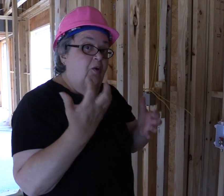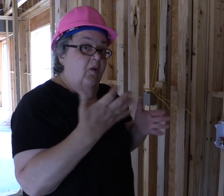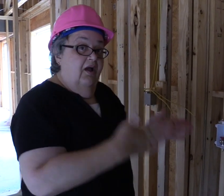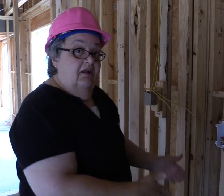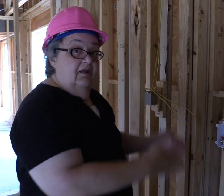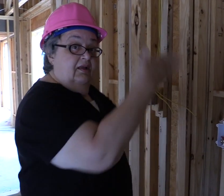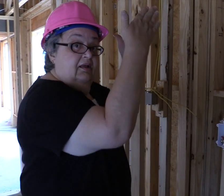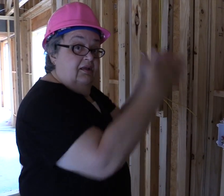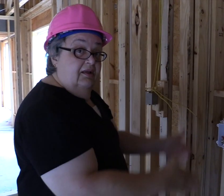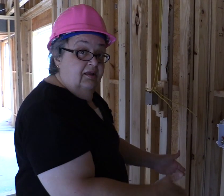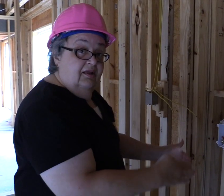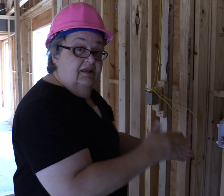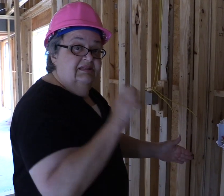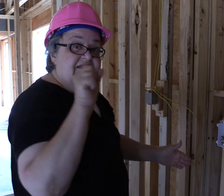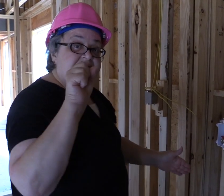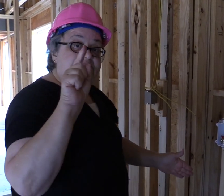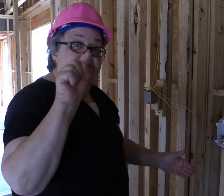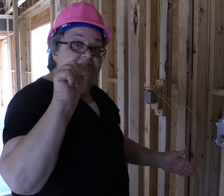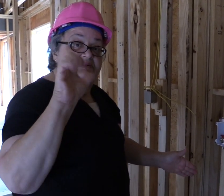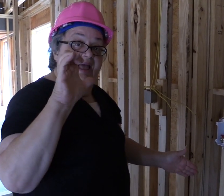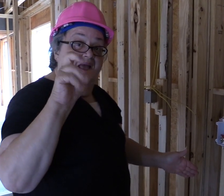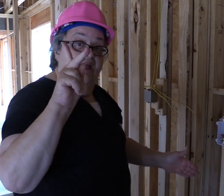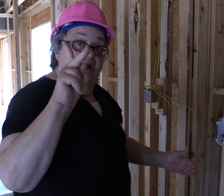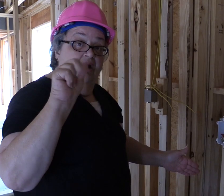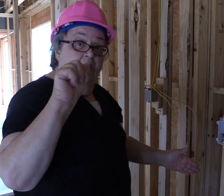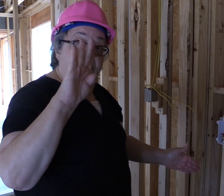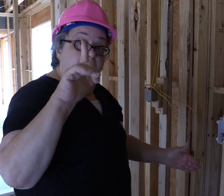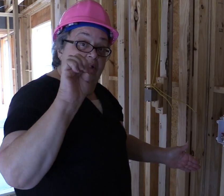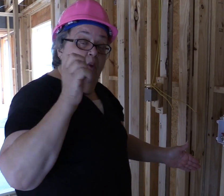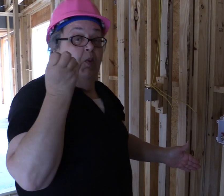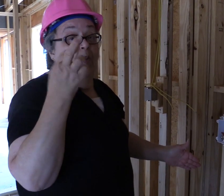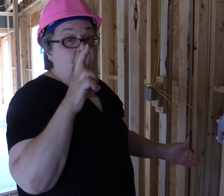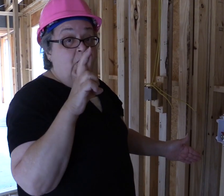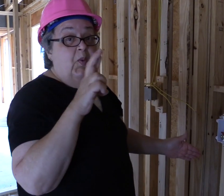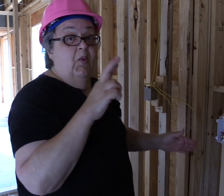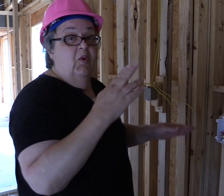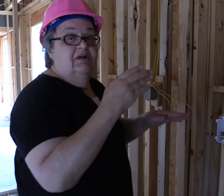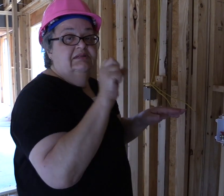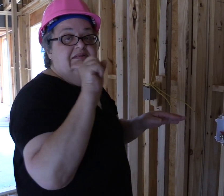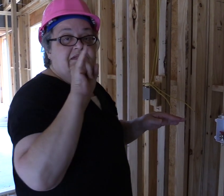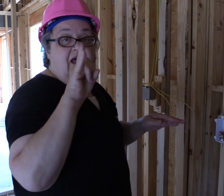It is something for you to think about whether or not you want stackable machines.